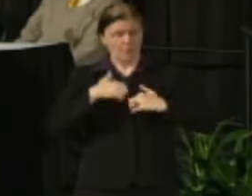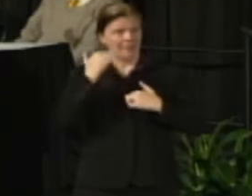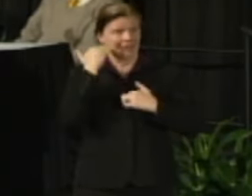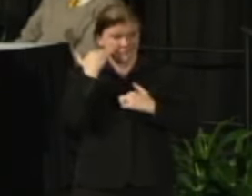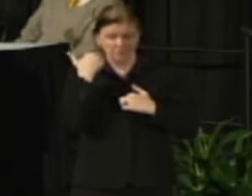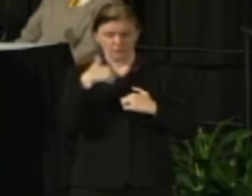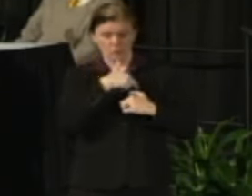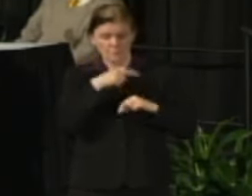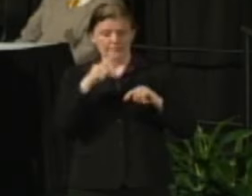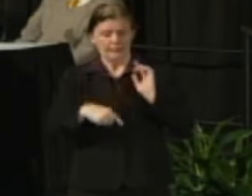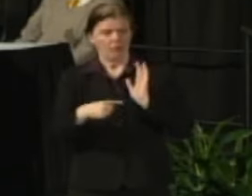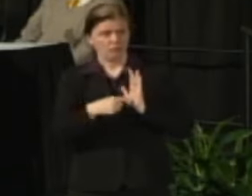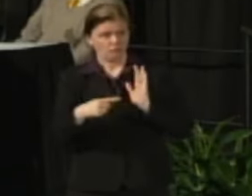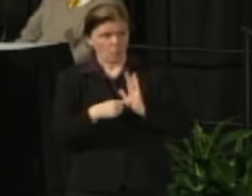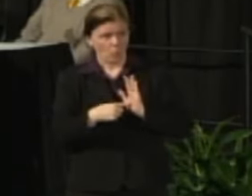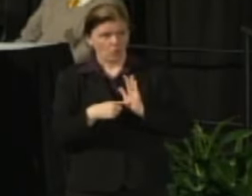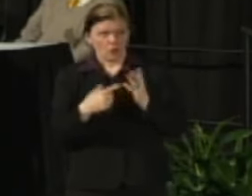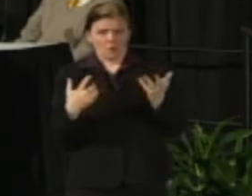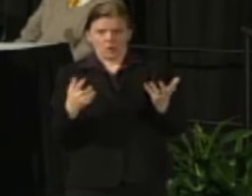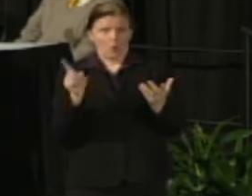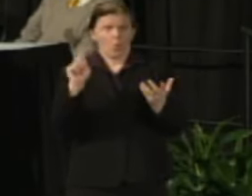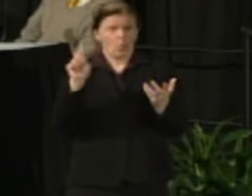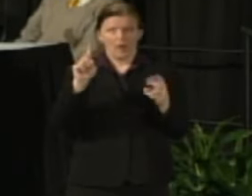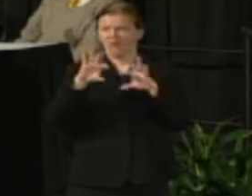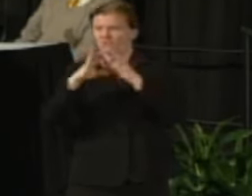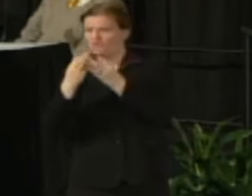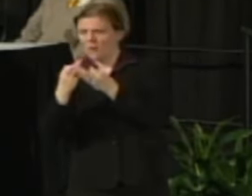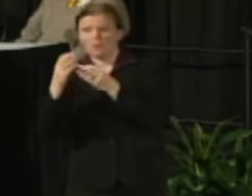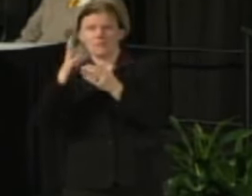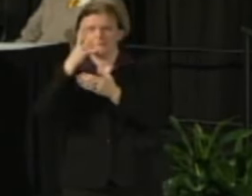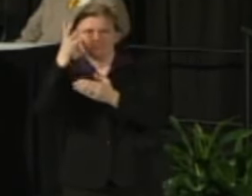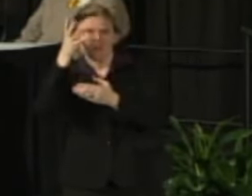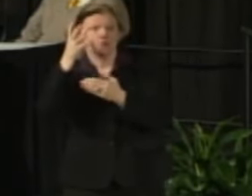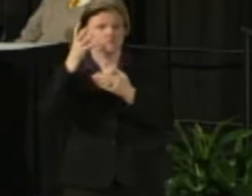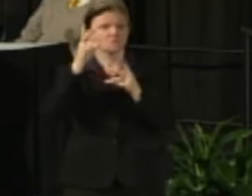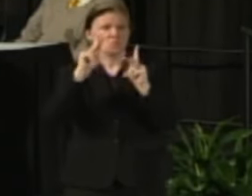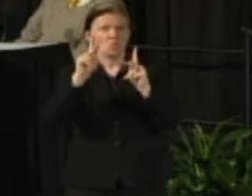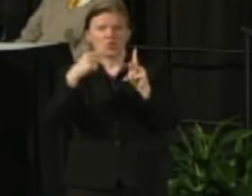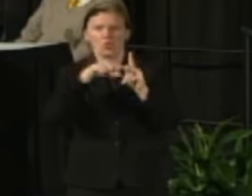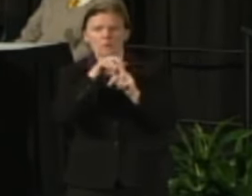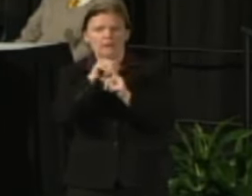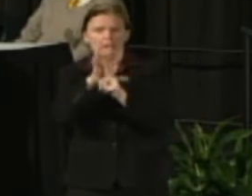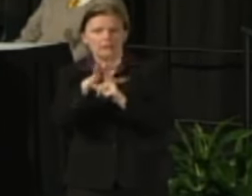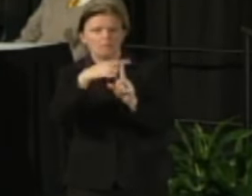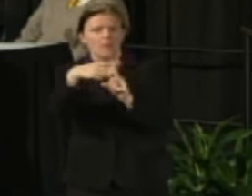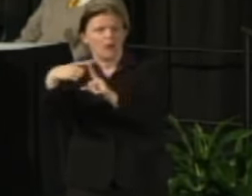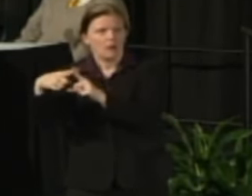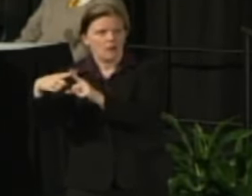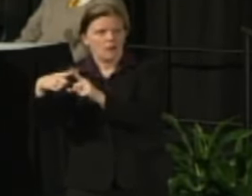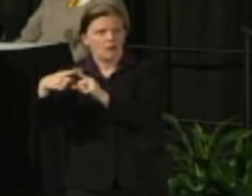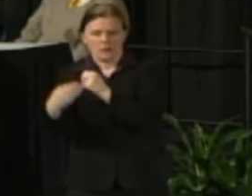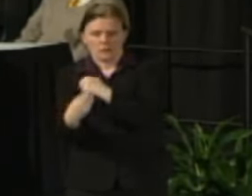for parents, for families, for every organization that we impact in so many different ways as well as larger society?